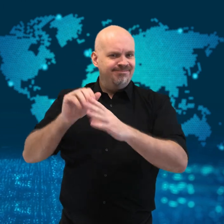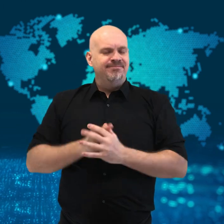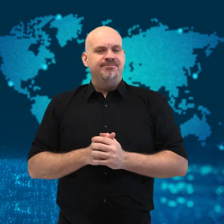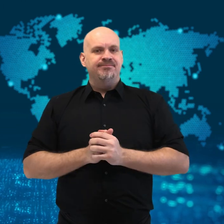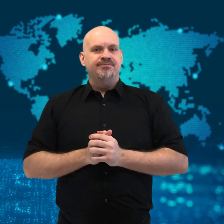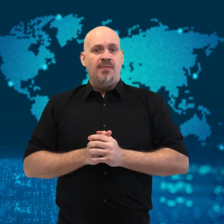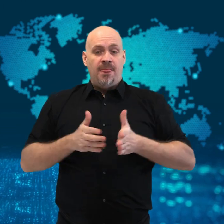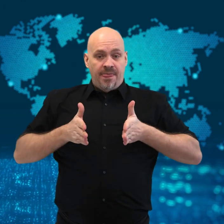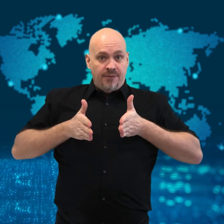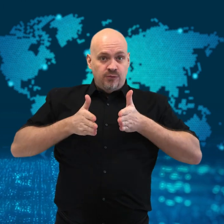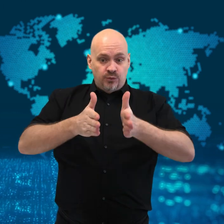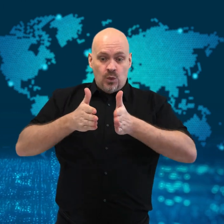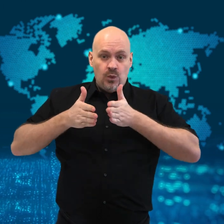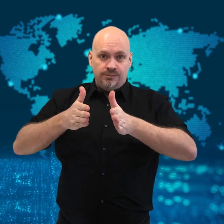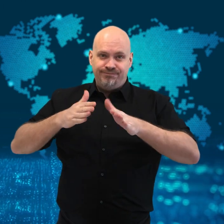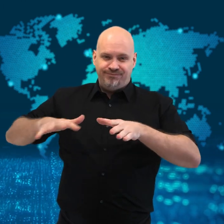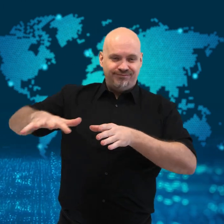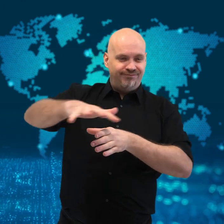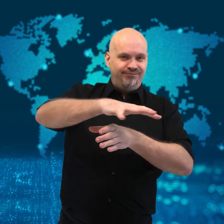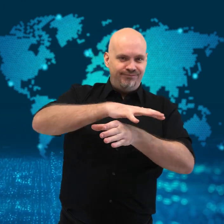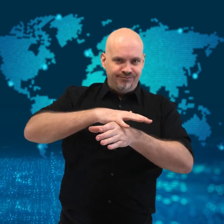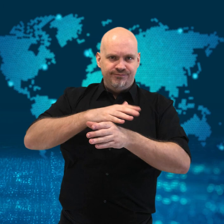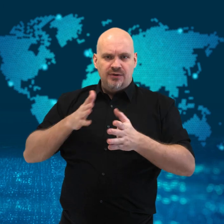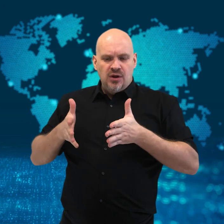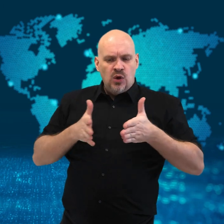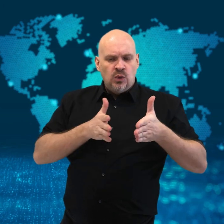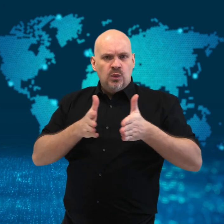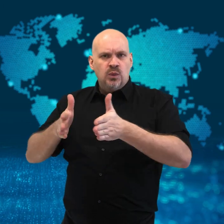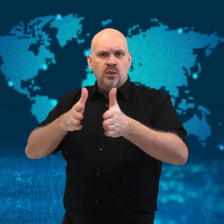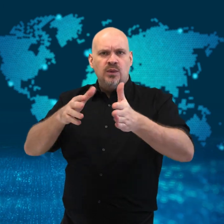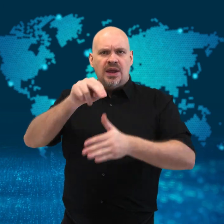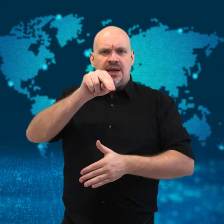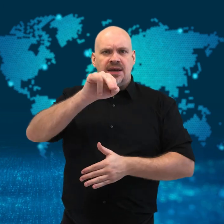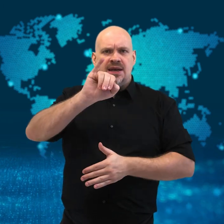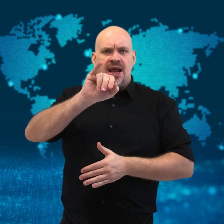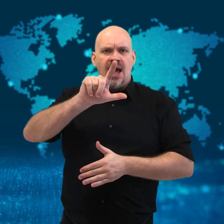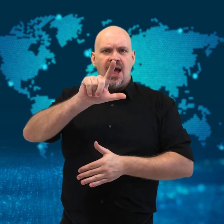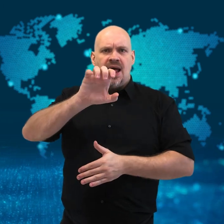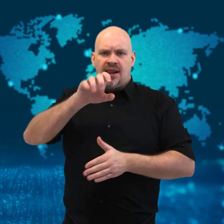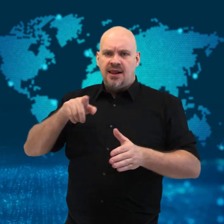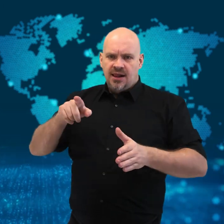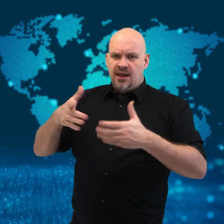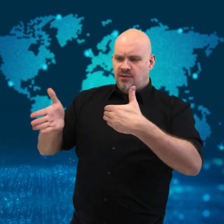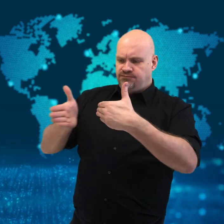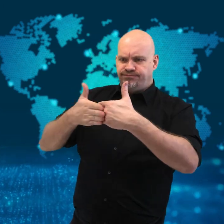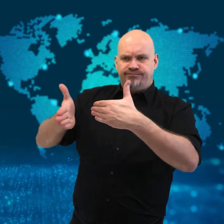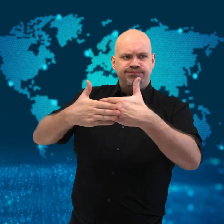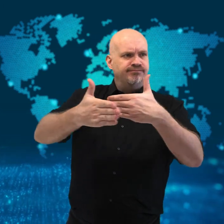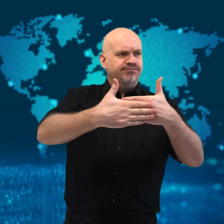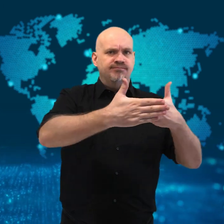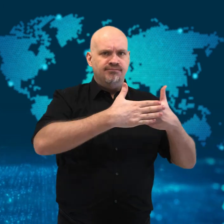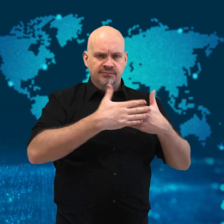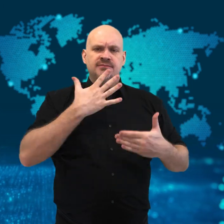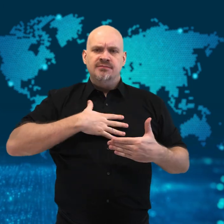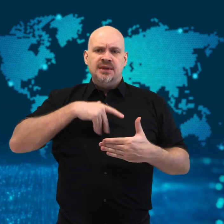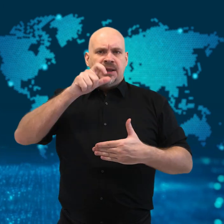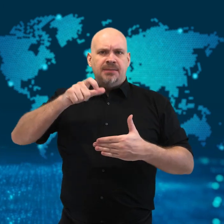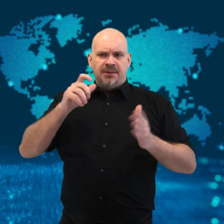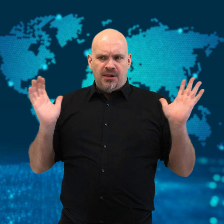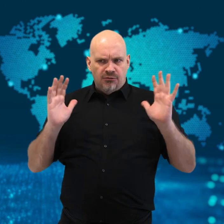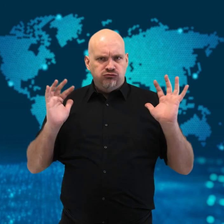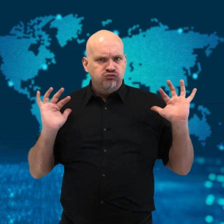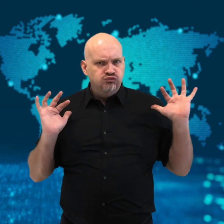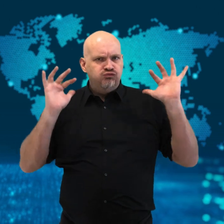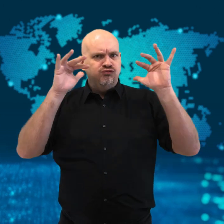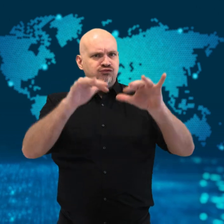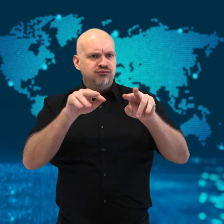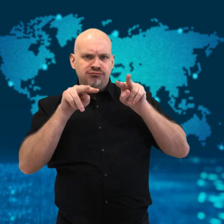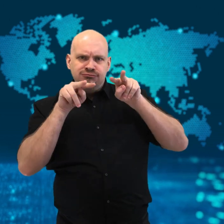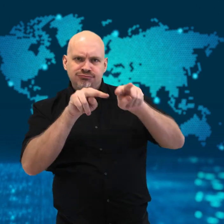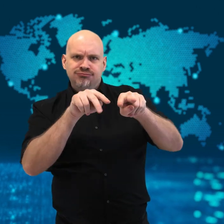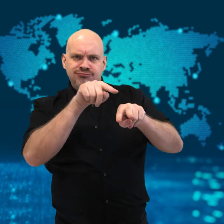Roads along the Nile River were closed during the ceremony to